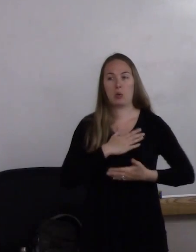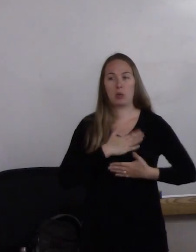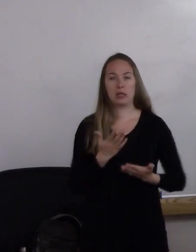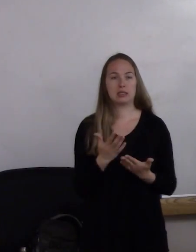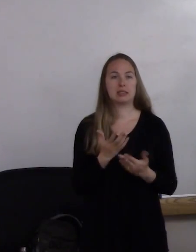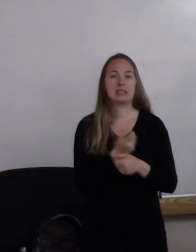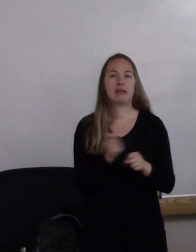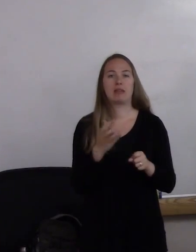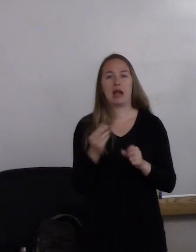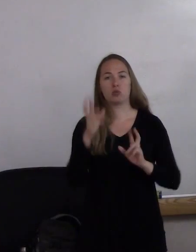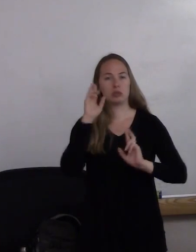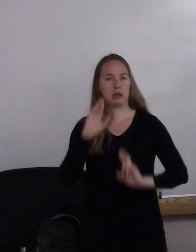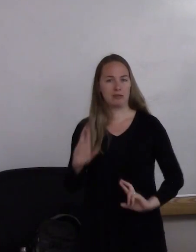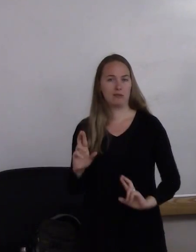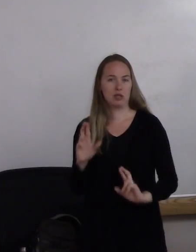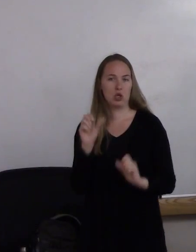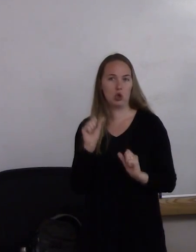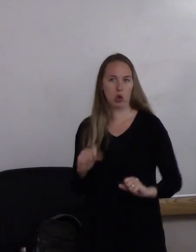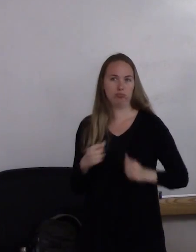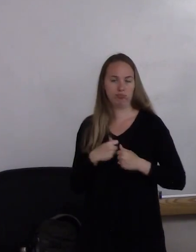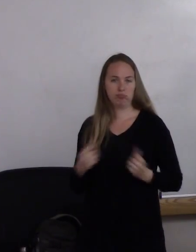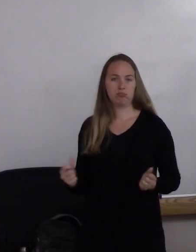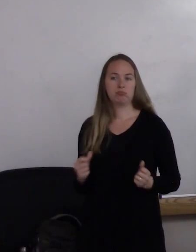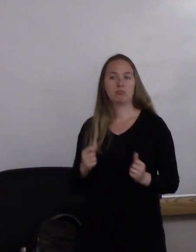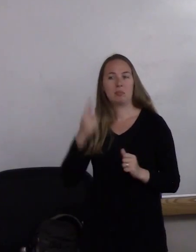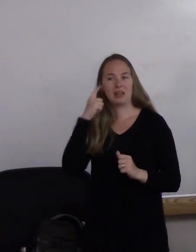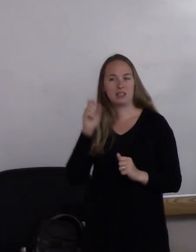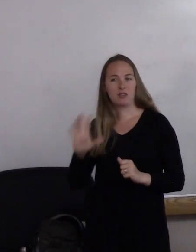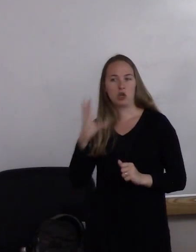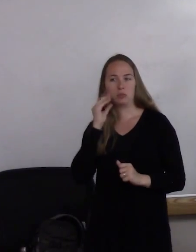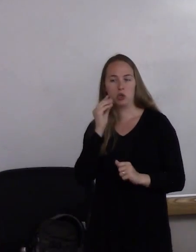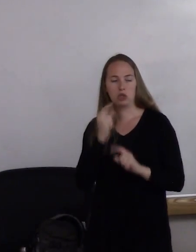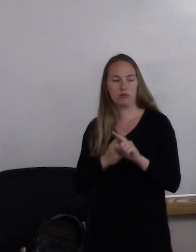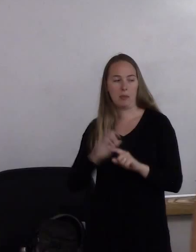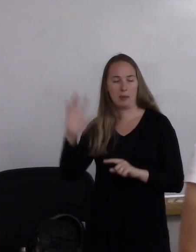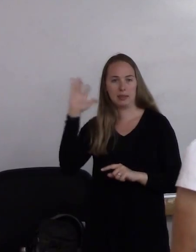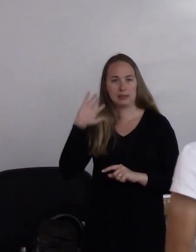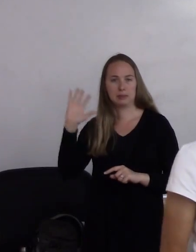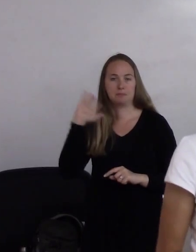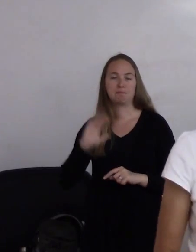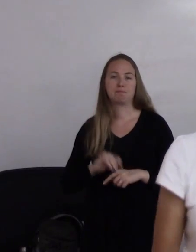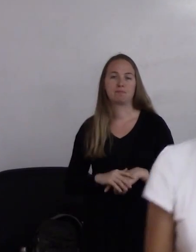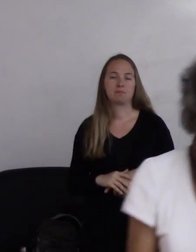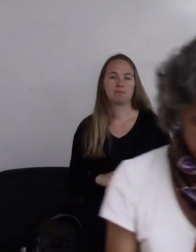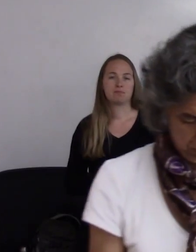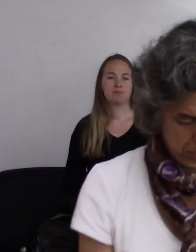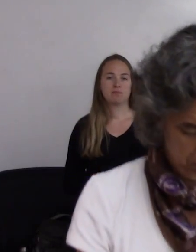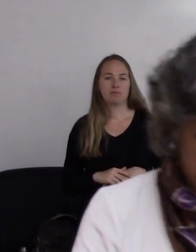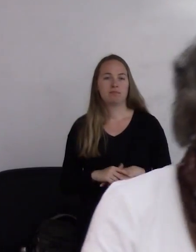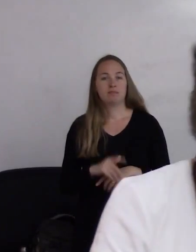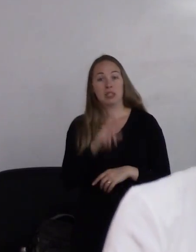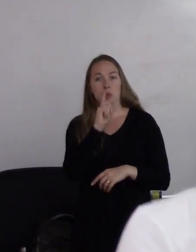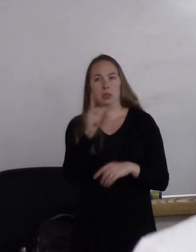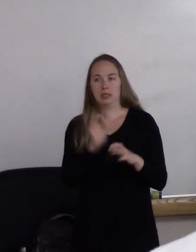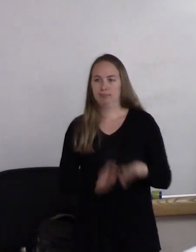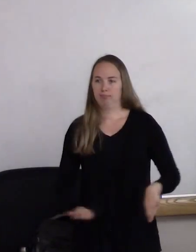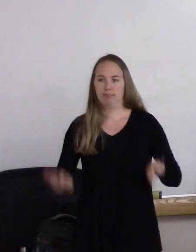based on their experiences in the past. That's pretty significant and it's one of the major reasons